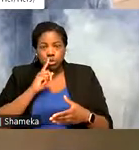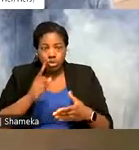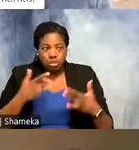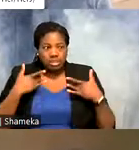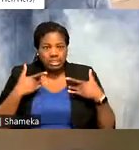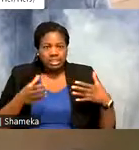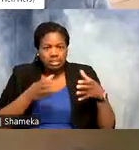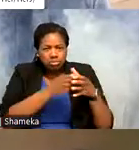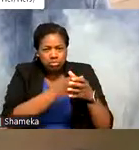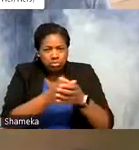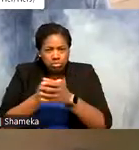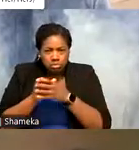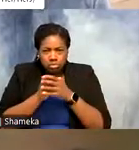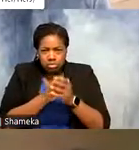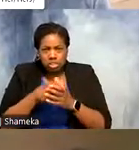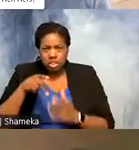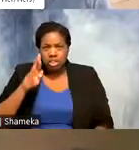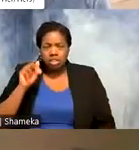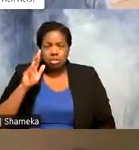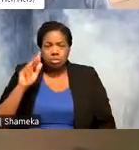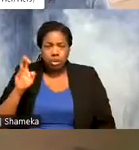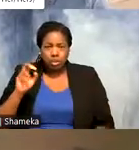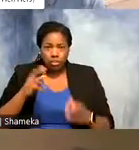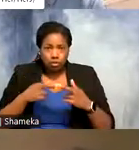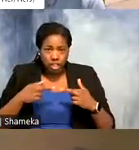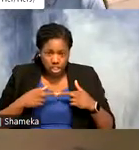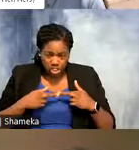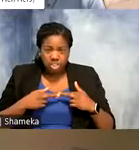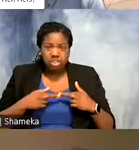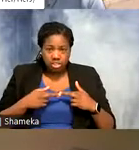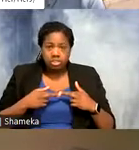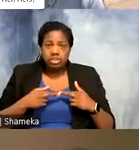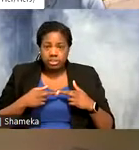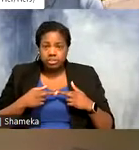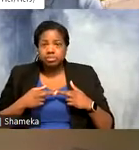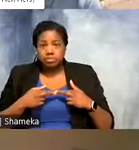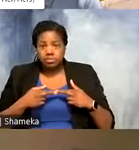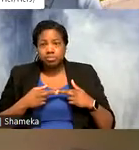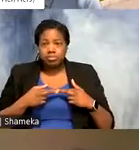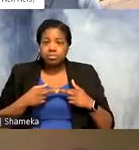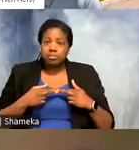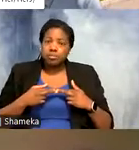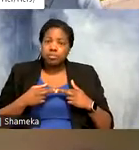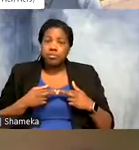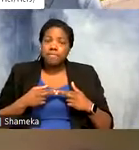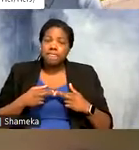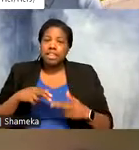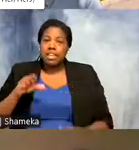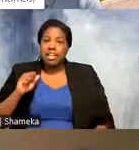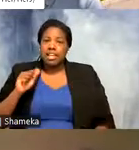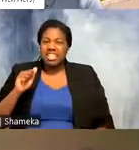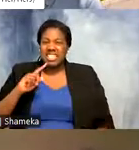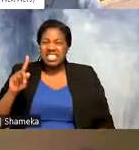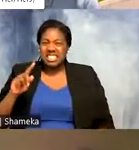in the prairie pothole region, which is kind of um Saskatchewan in Canada and then into